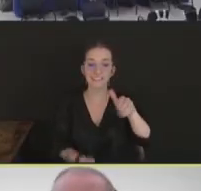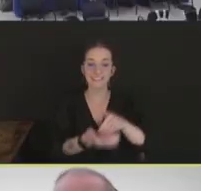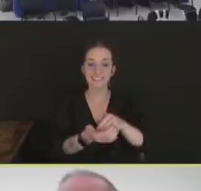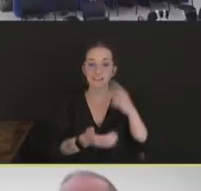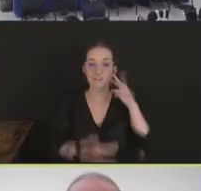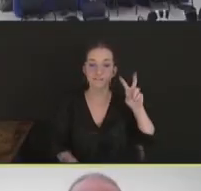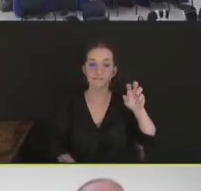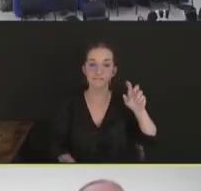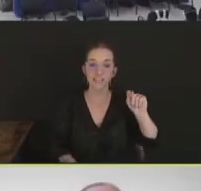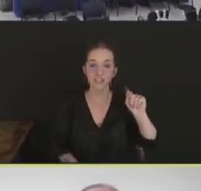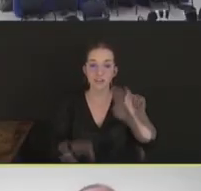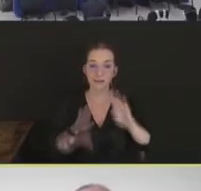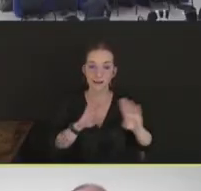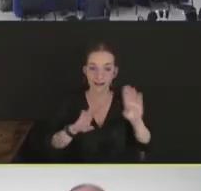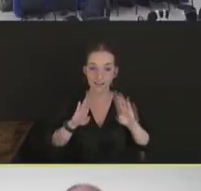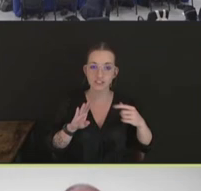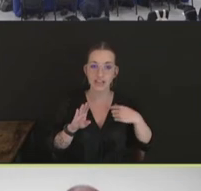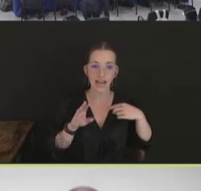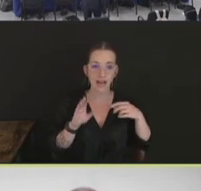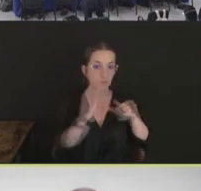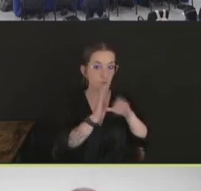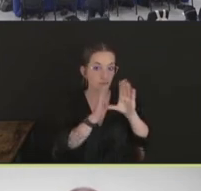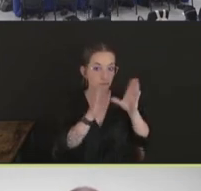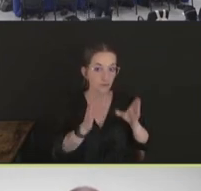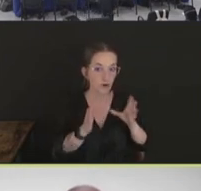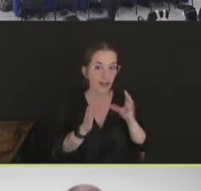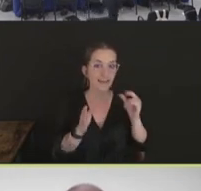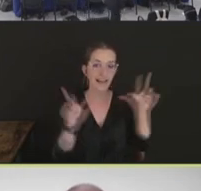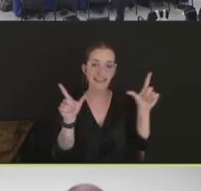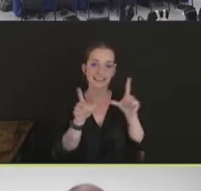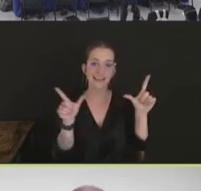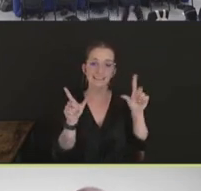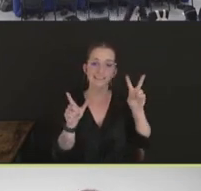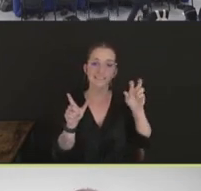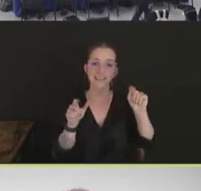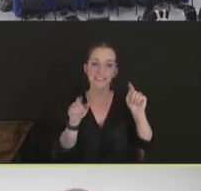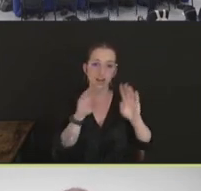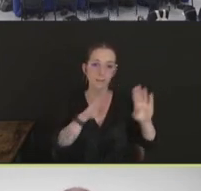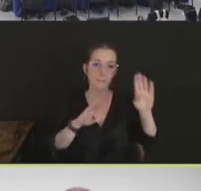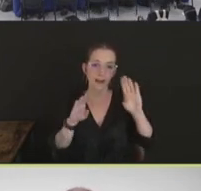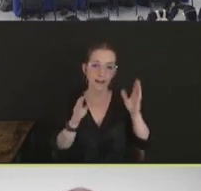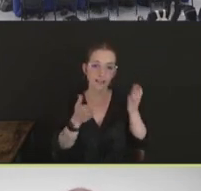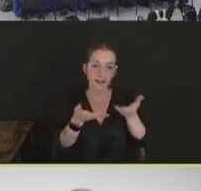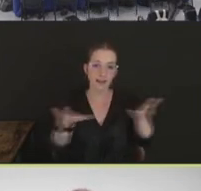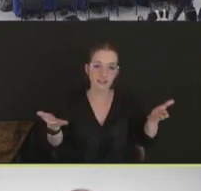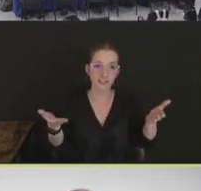a reviewer, and I license veterinary biologics. And some of these biologics that we do license